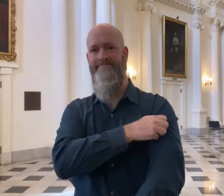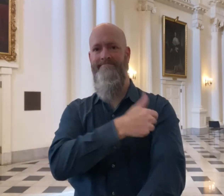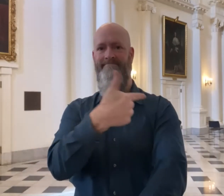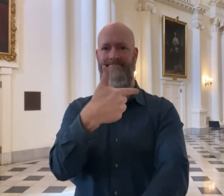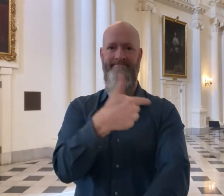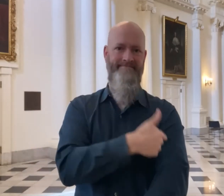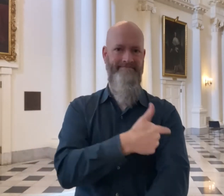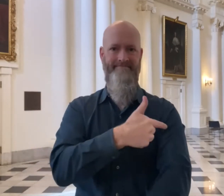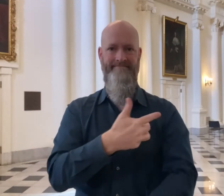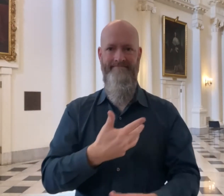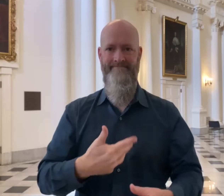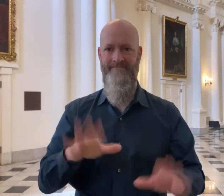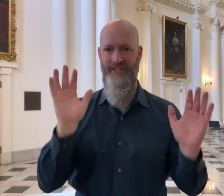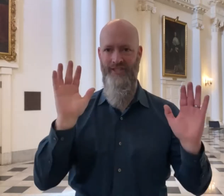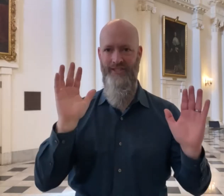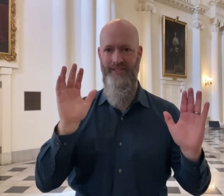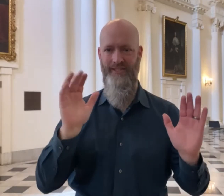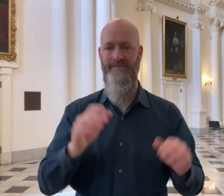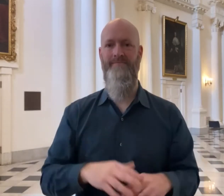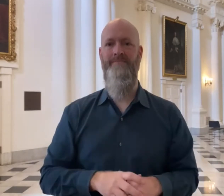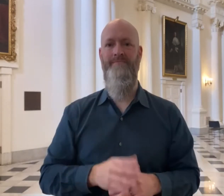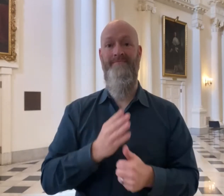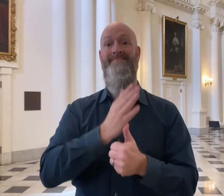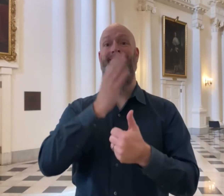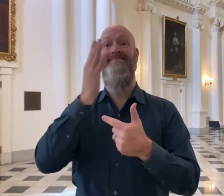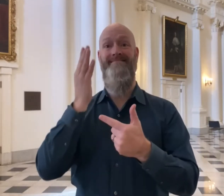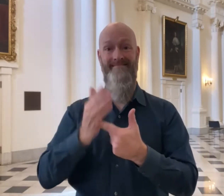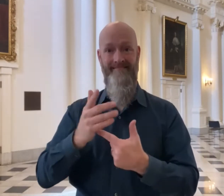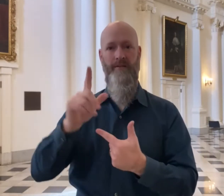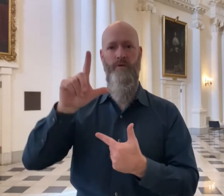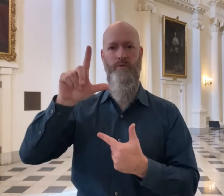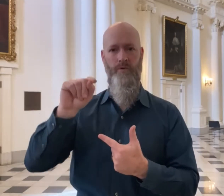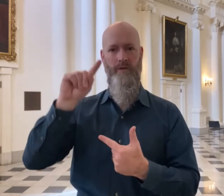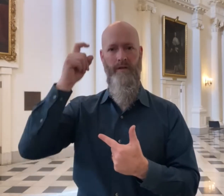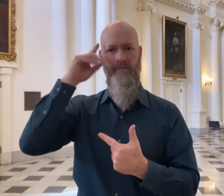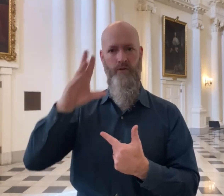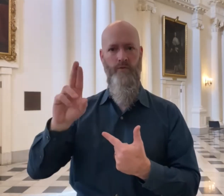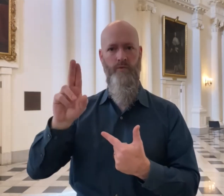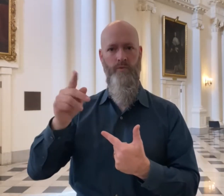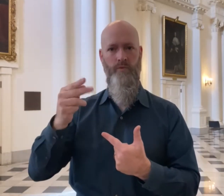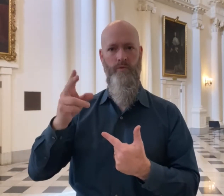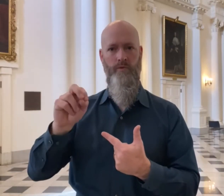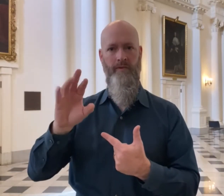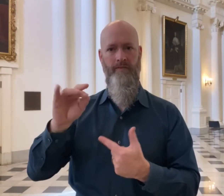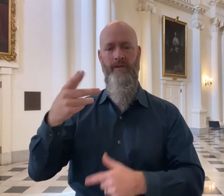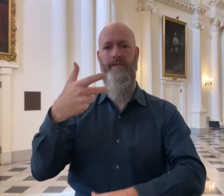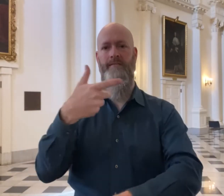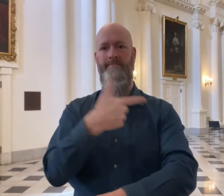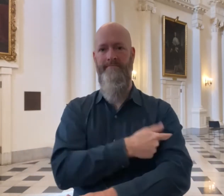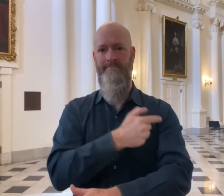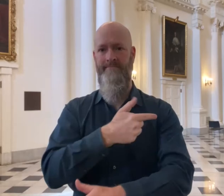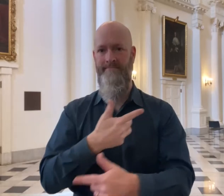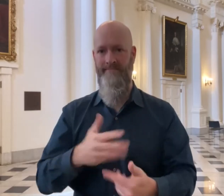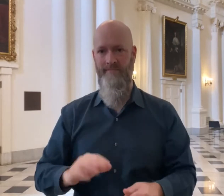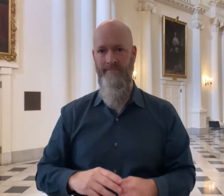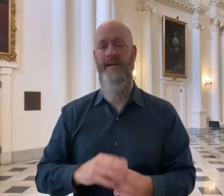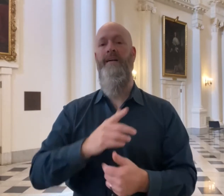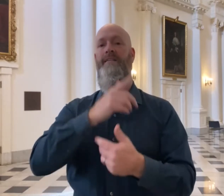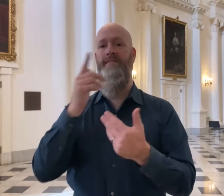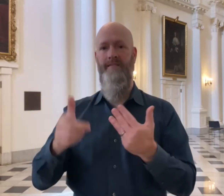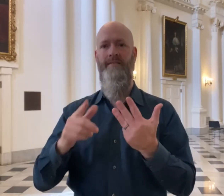and getting vaccinated along with Lieutenant Rutherford,